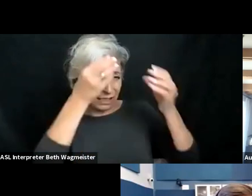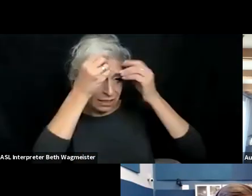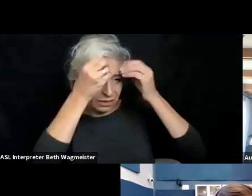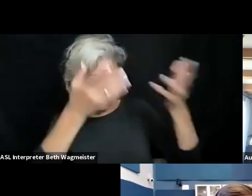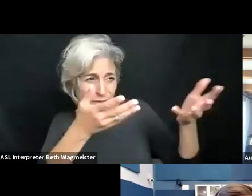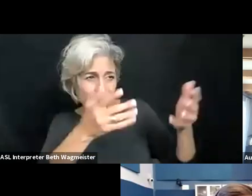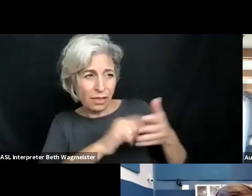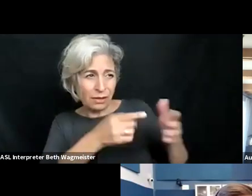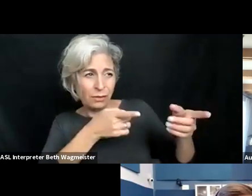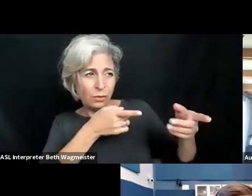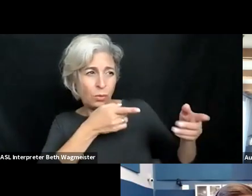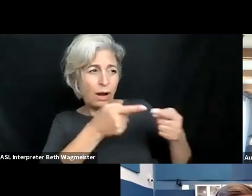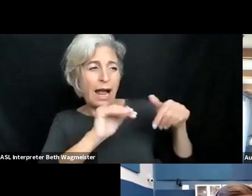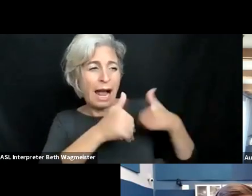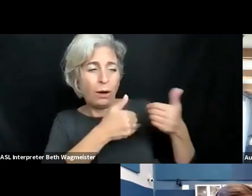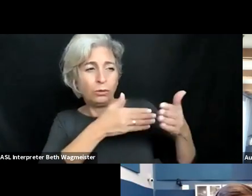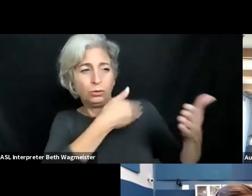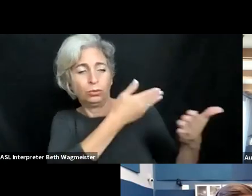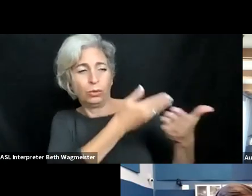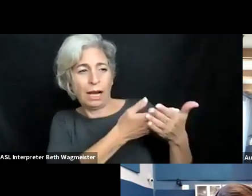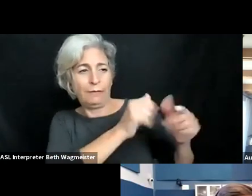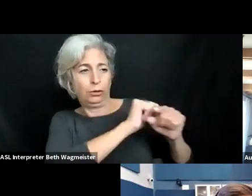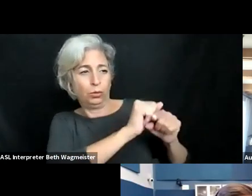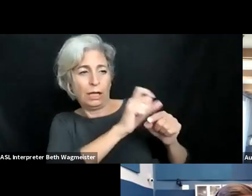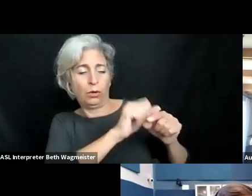process of social inclusion in classroom, do you have any